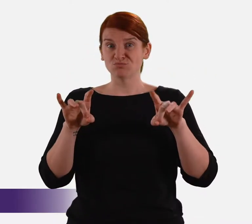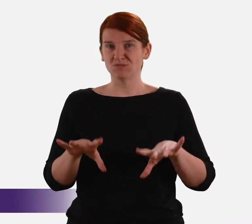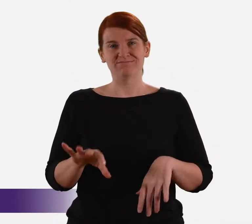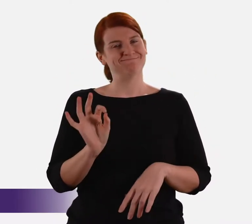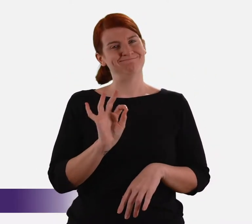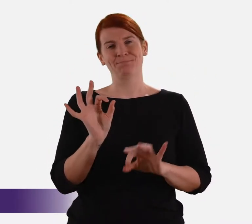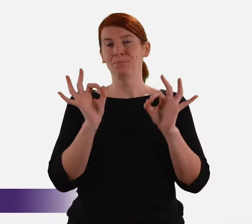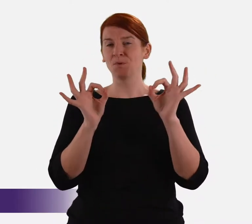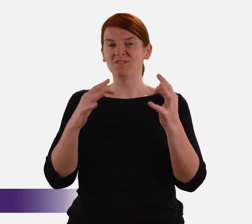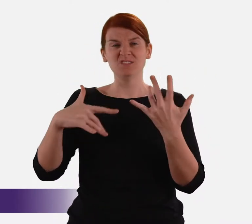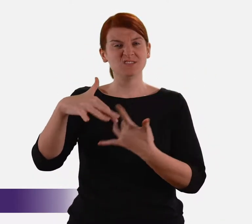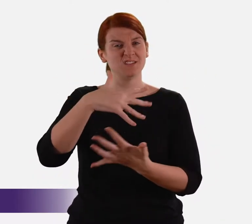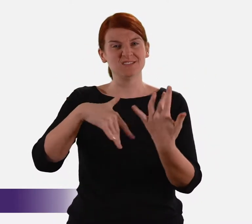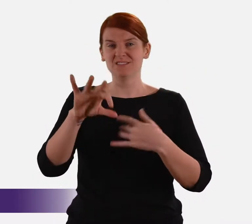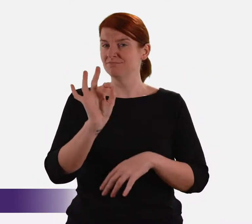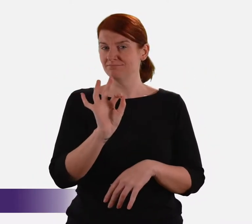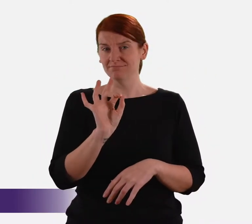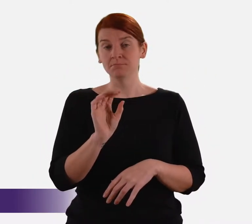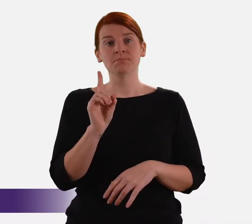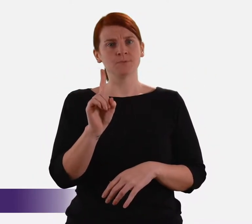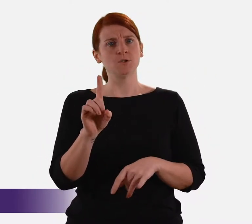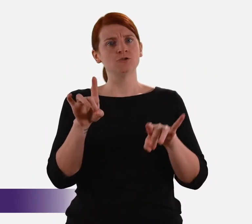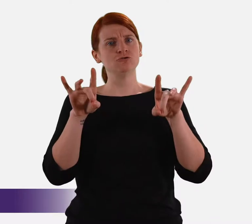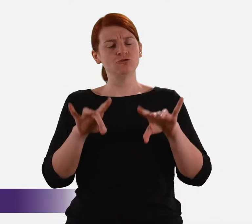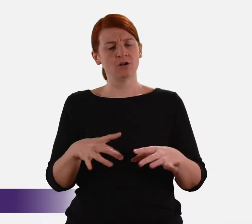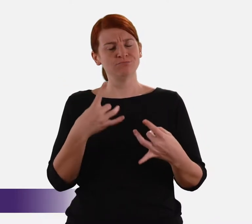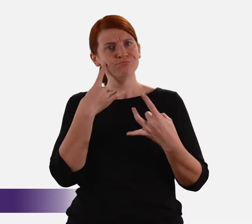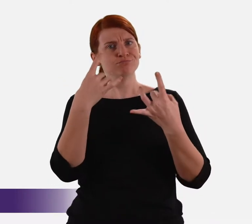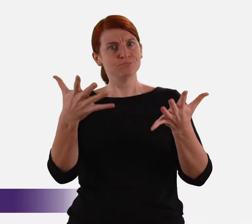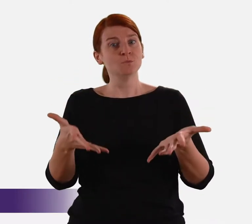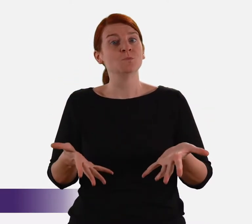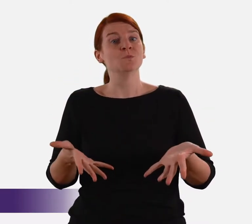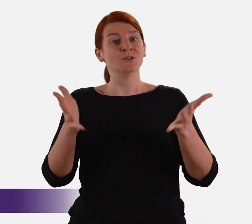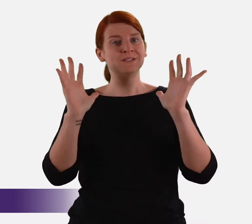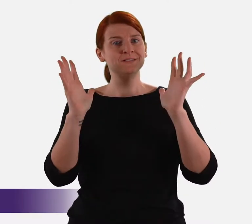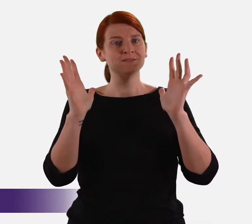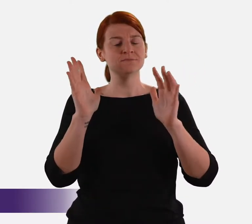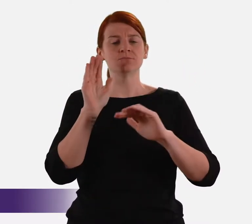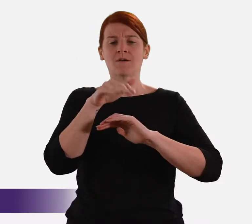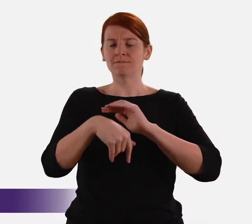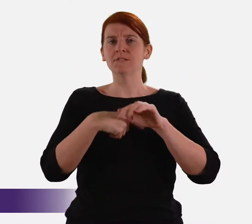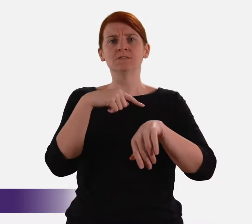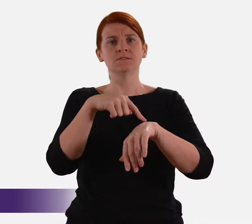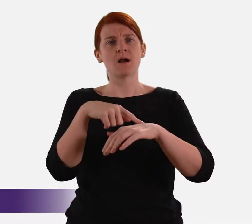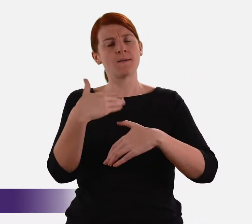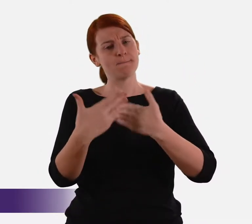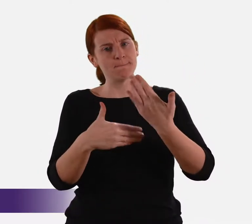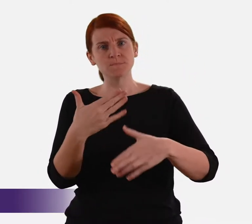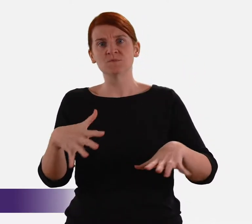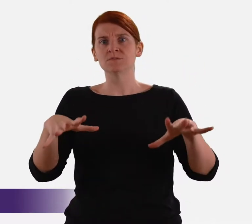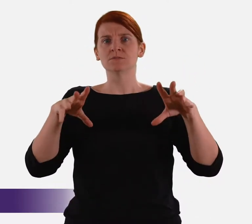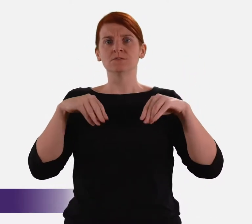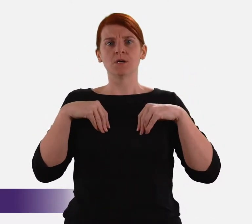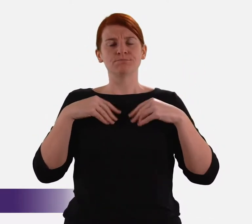Australia is by no means a perfect society but Australians have demonstrated a willingness over time to